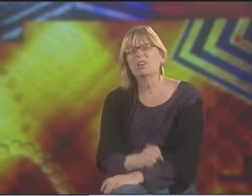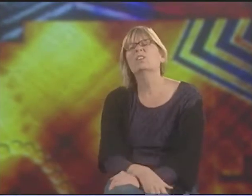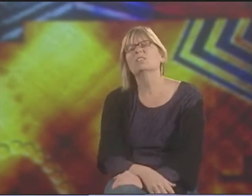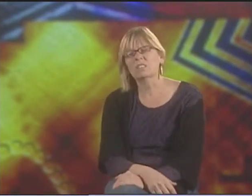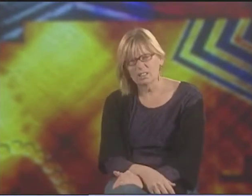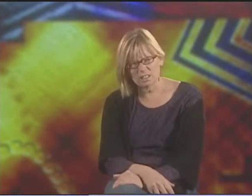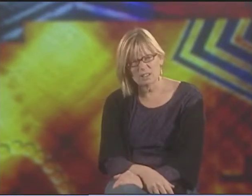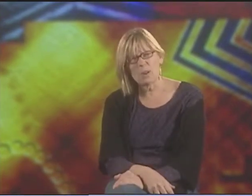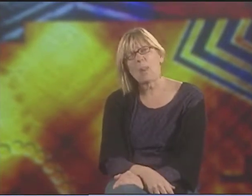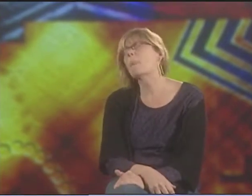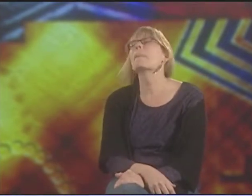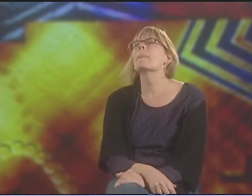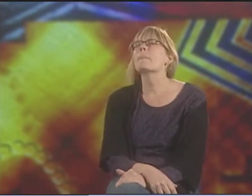OH, YEAH, VERY STRONG.